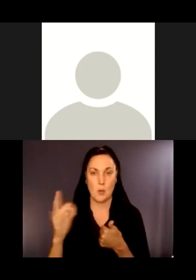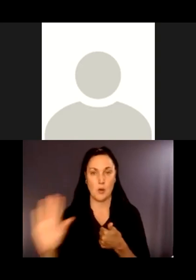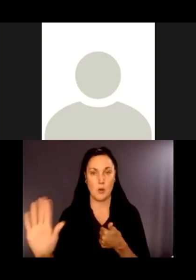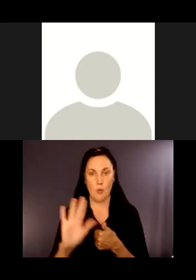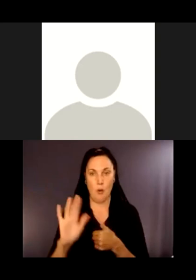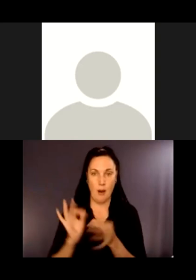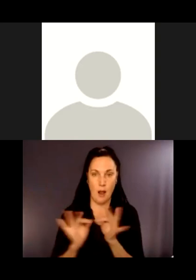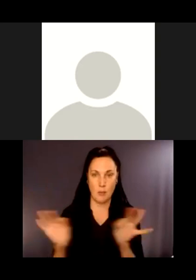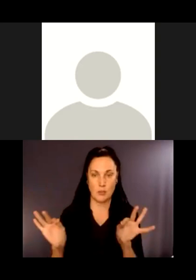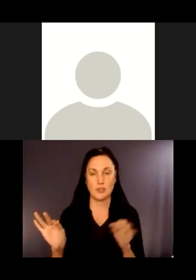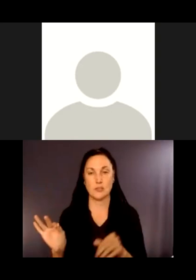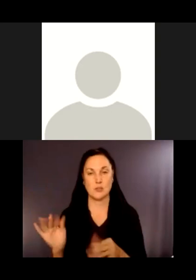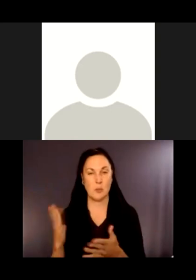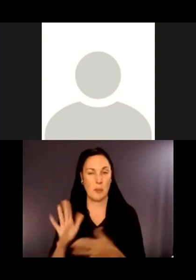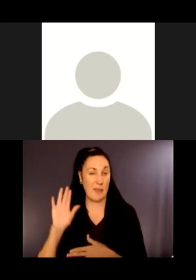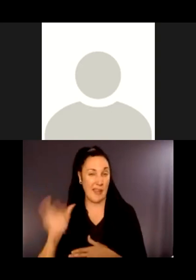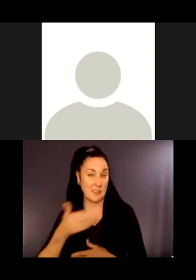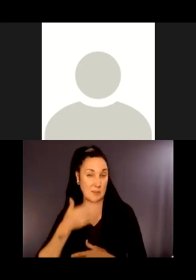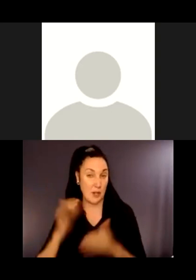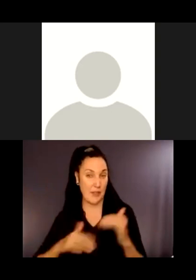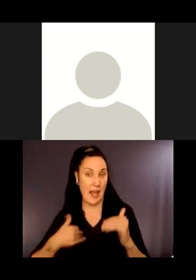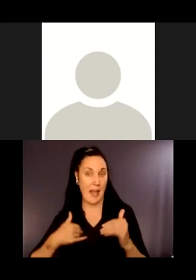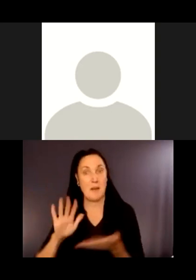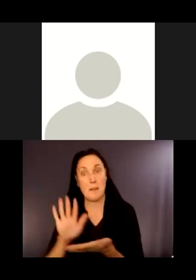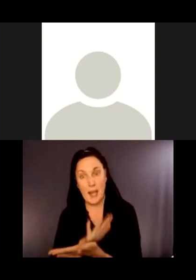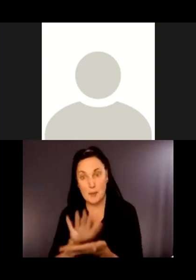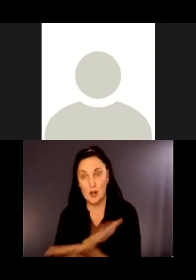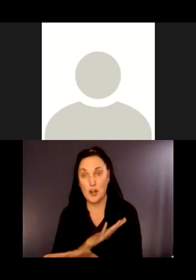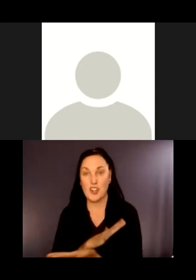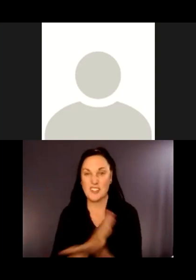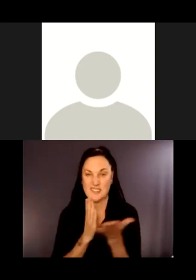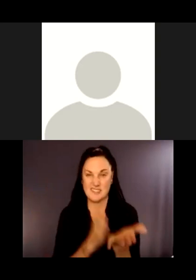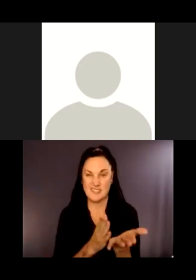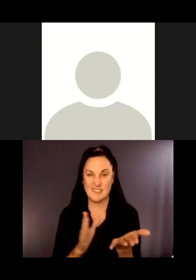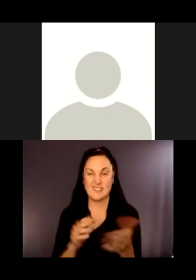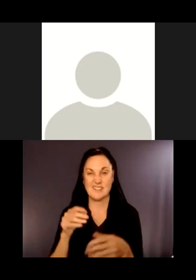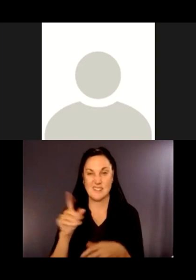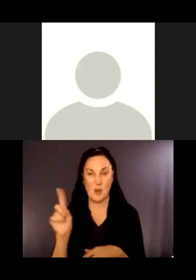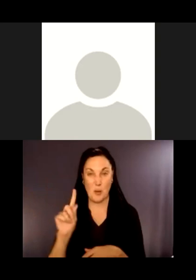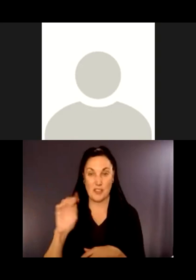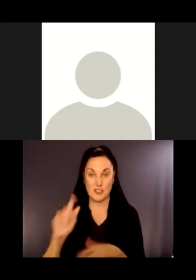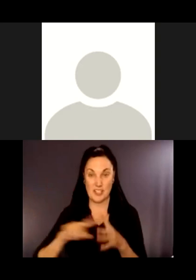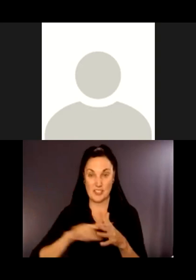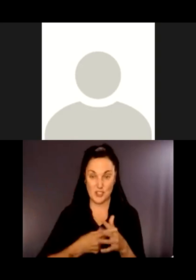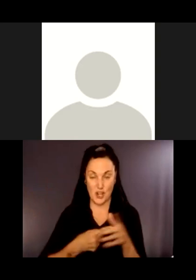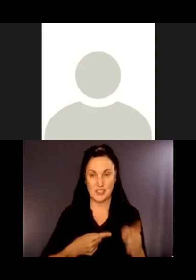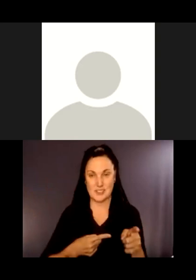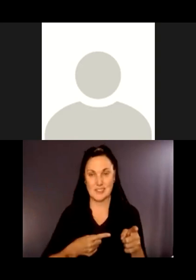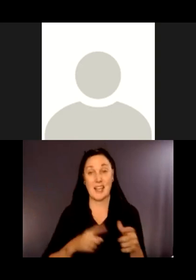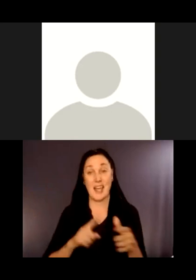sitting at the trailhead and then getting rained on. This is something that's happened with us, with flyers and newsletters.